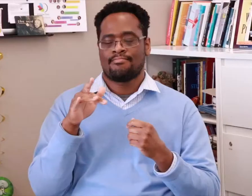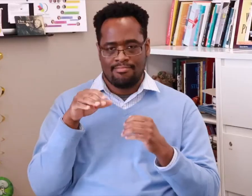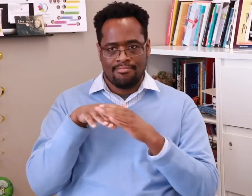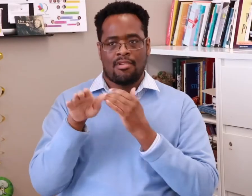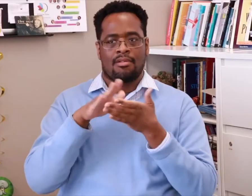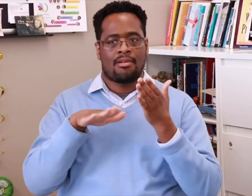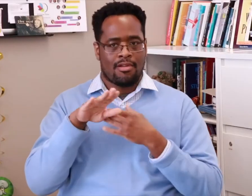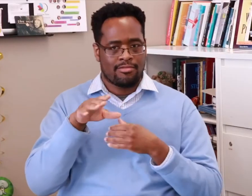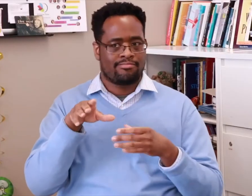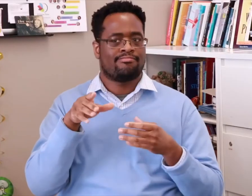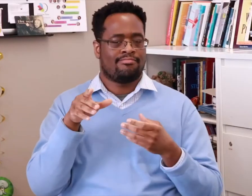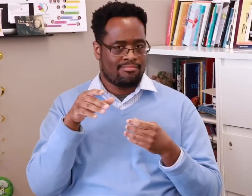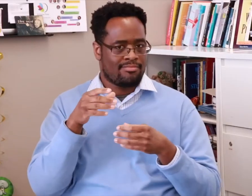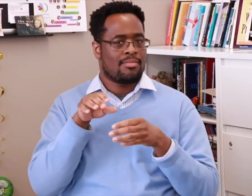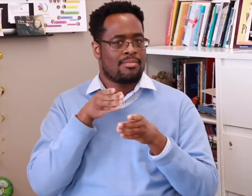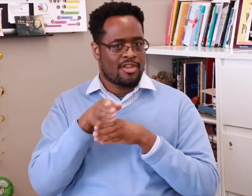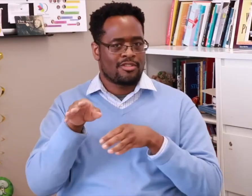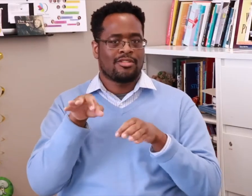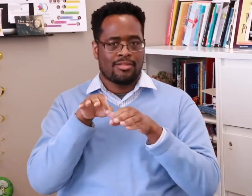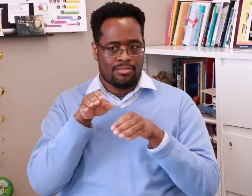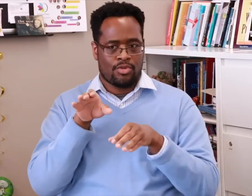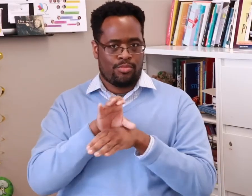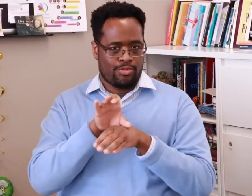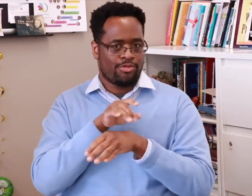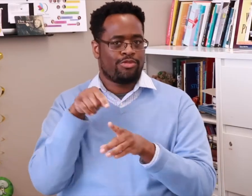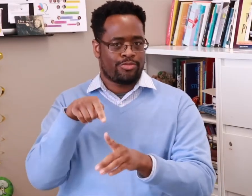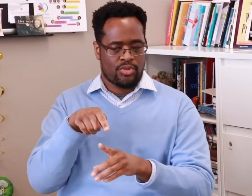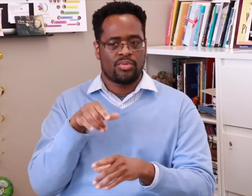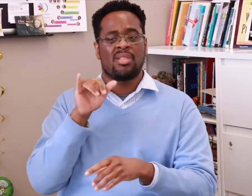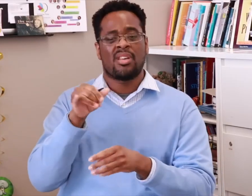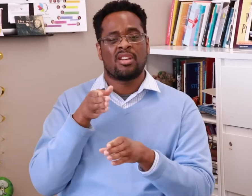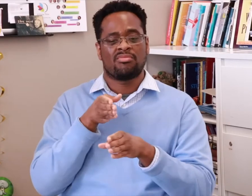When I first enrolled in college, I majored in Computer Science